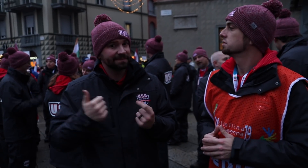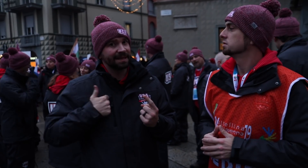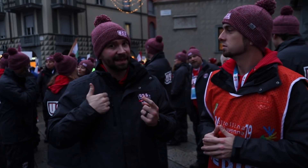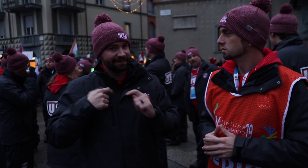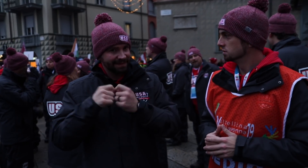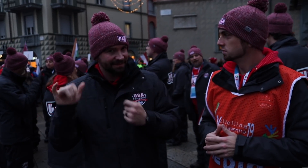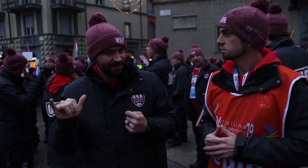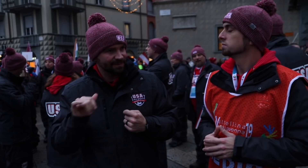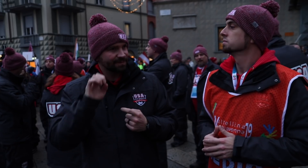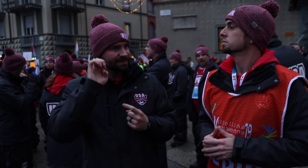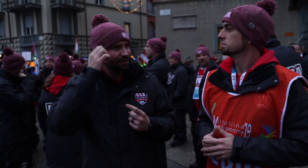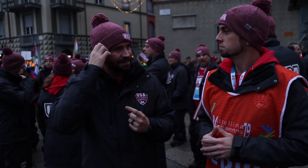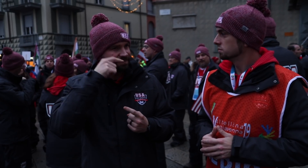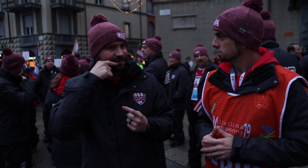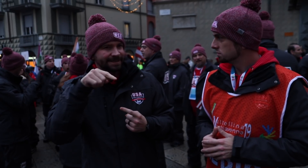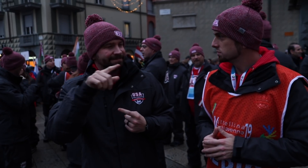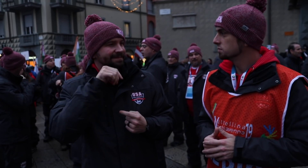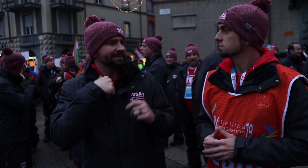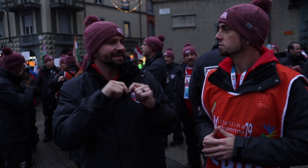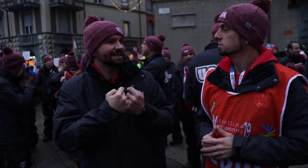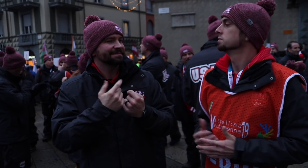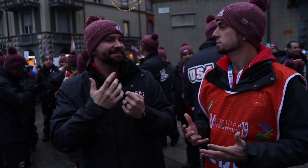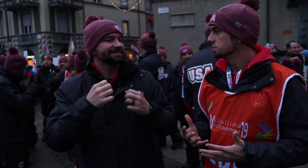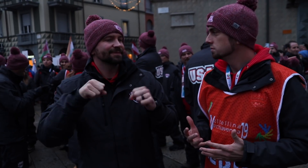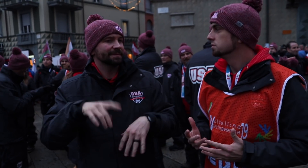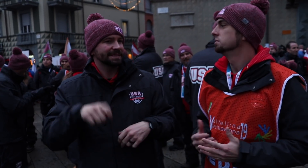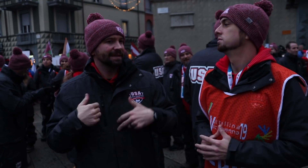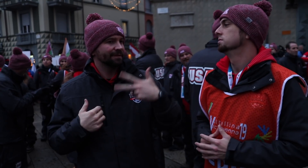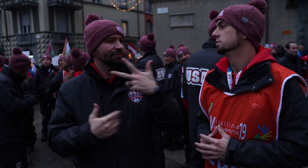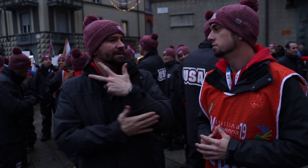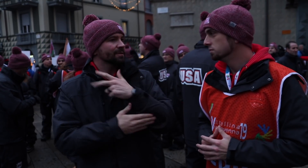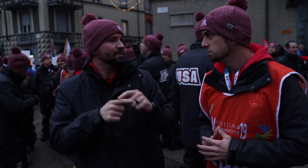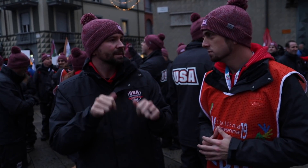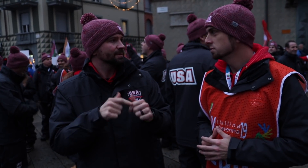Canada had a team as well, but neither Europe nor Russia had a team. So it was dropped because you need at least three countries